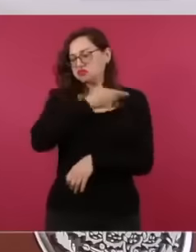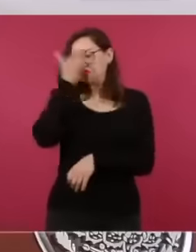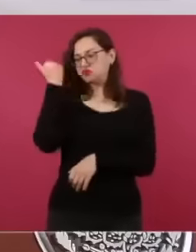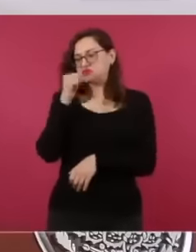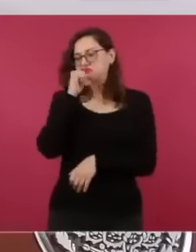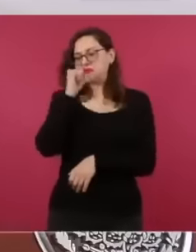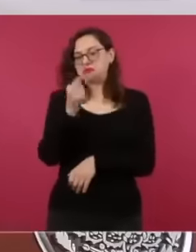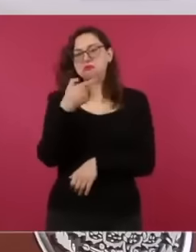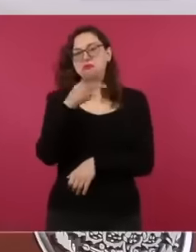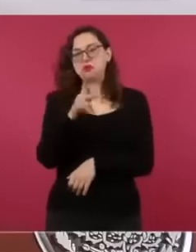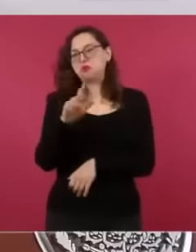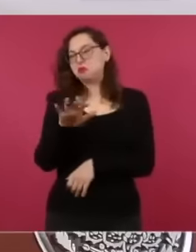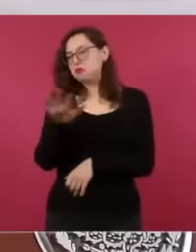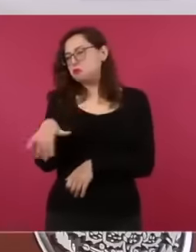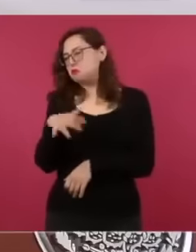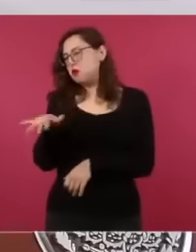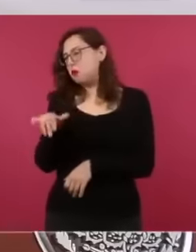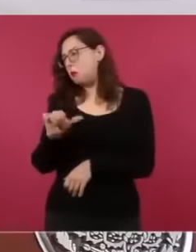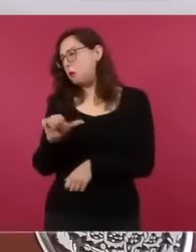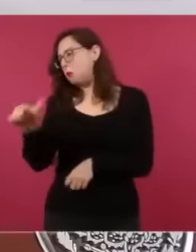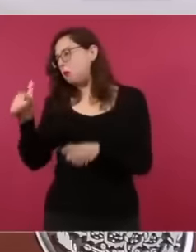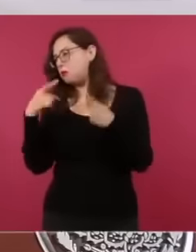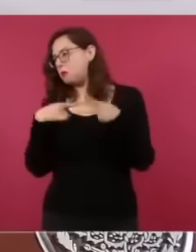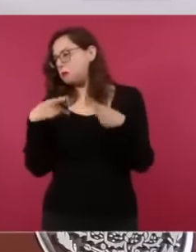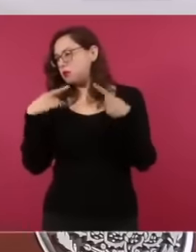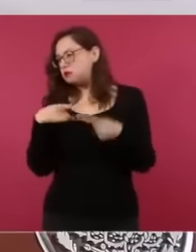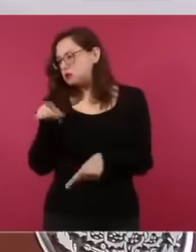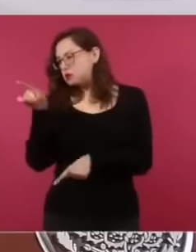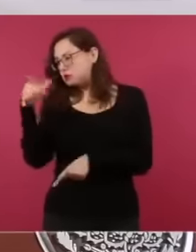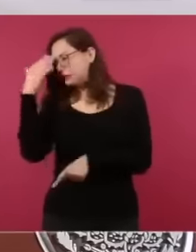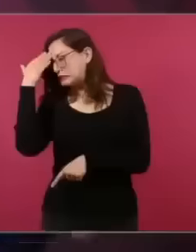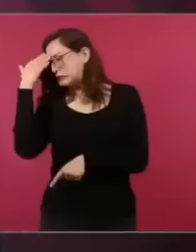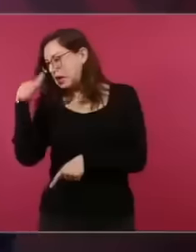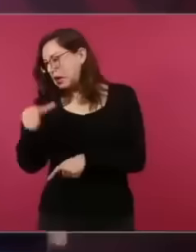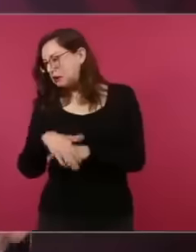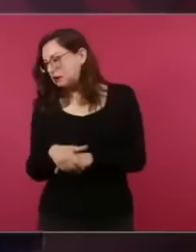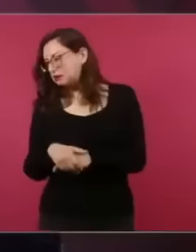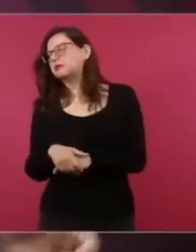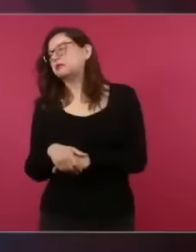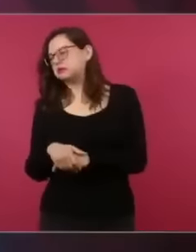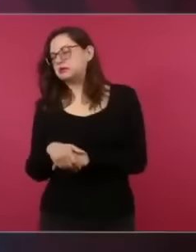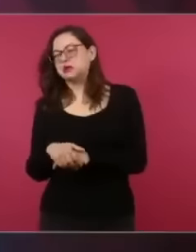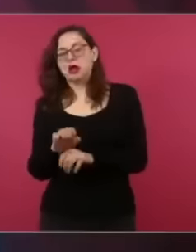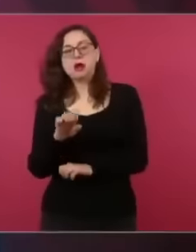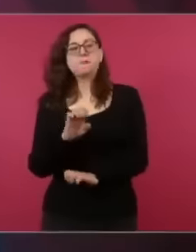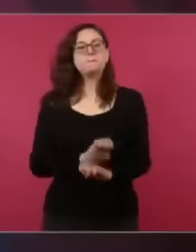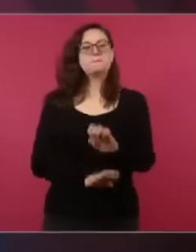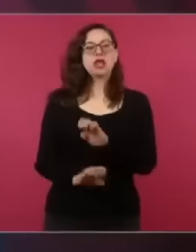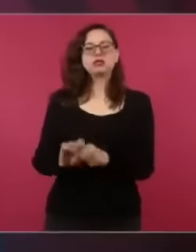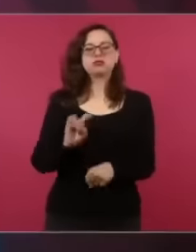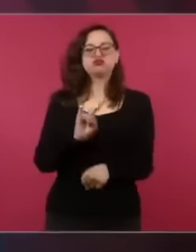knows and I hire them and I start my company and I sell the